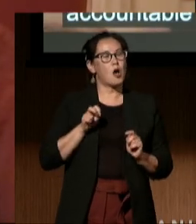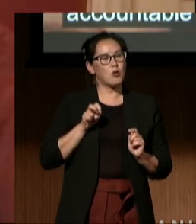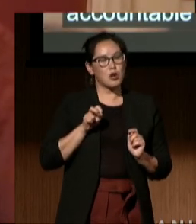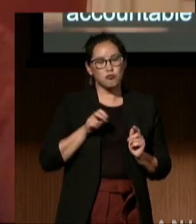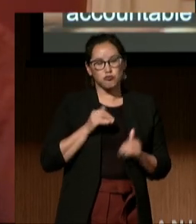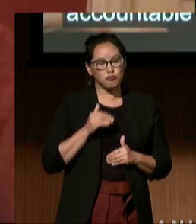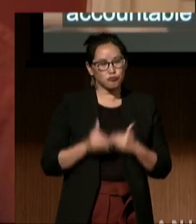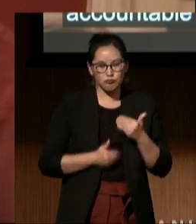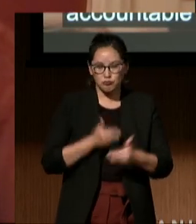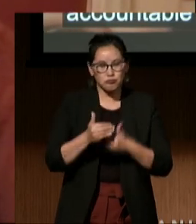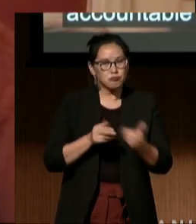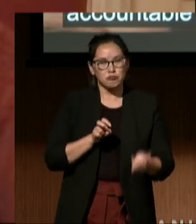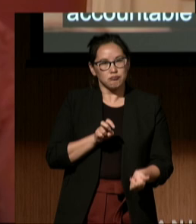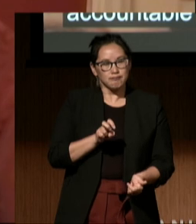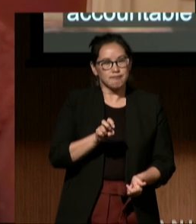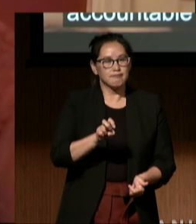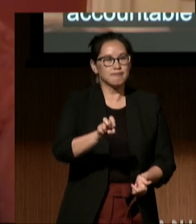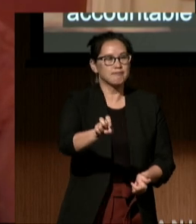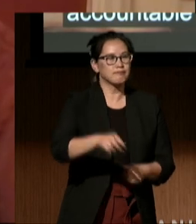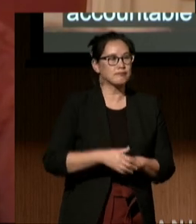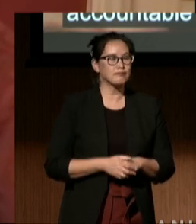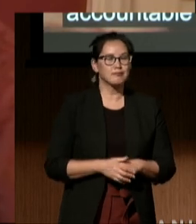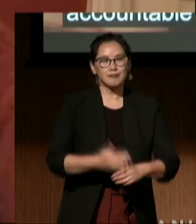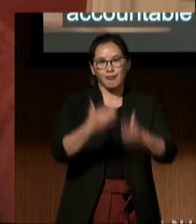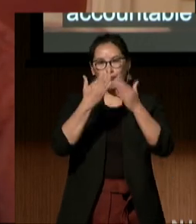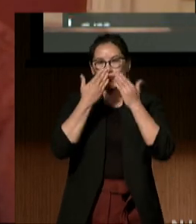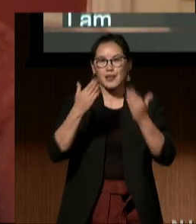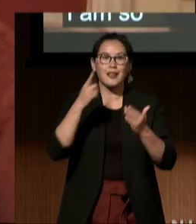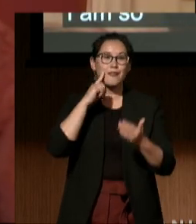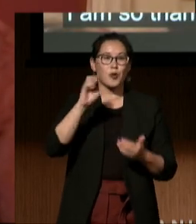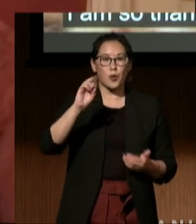I am so thankful to organizations like DREDF